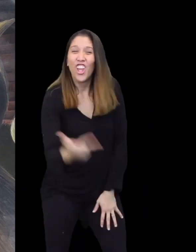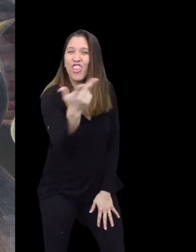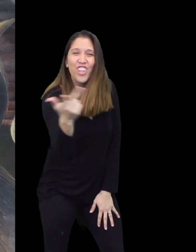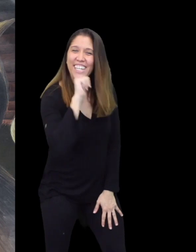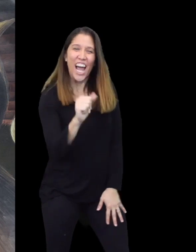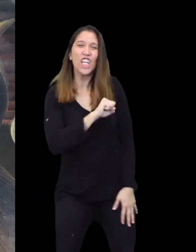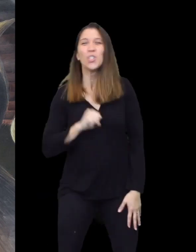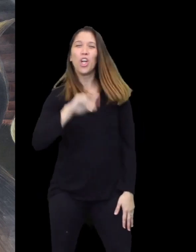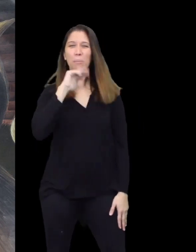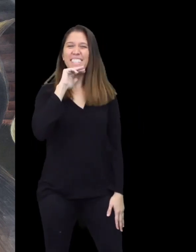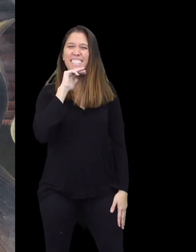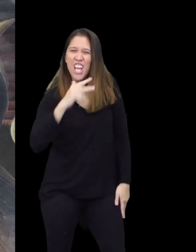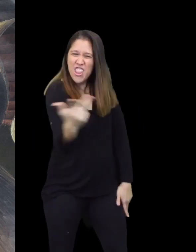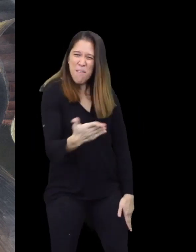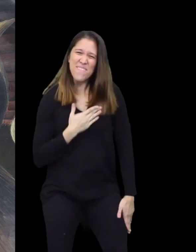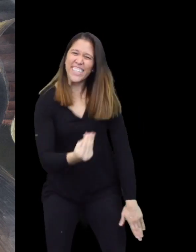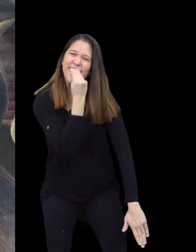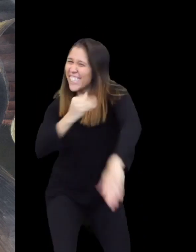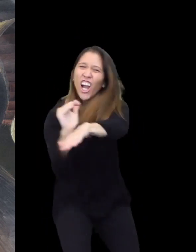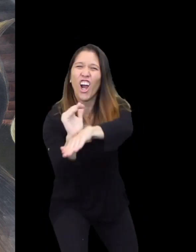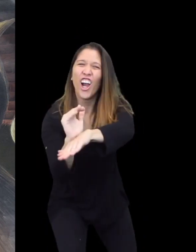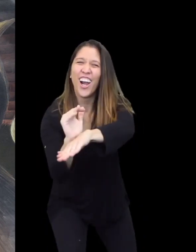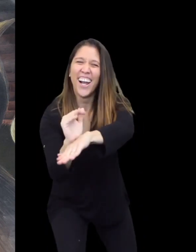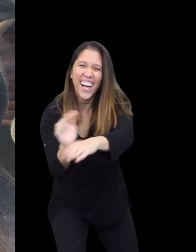You three are not Superpigs.. You three are my dinner!